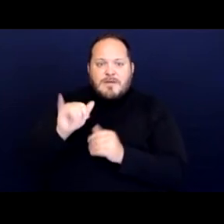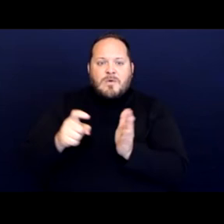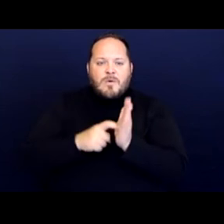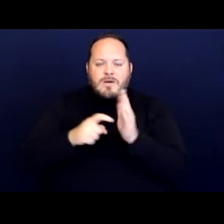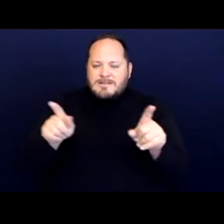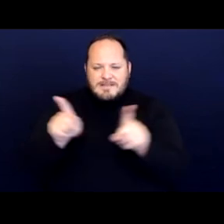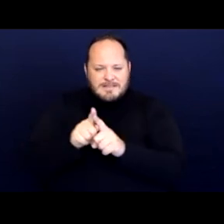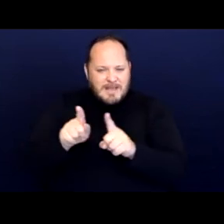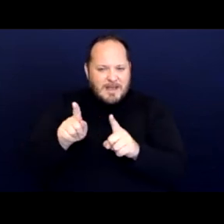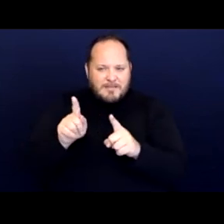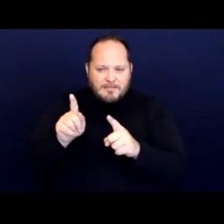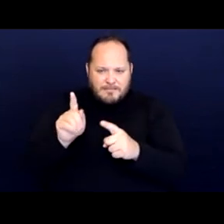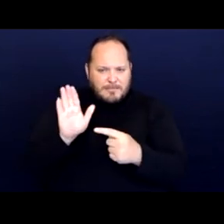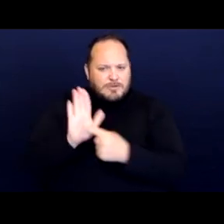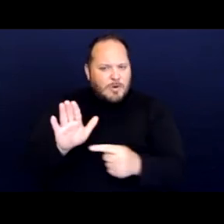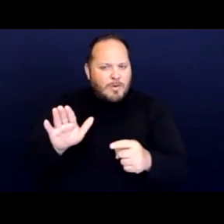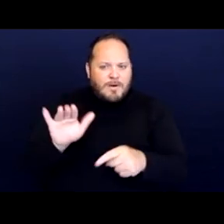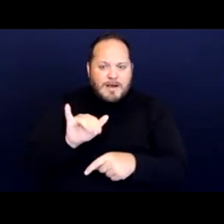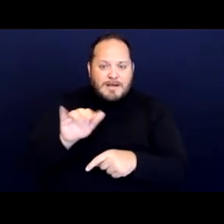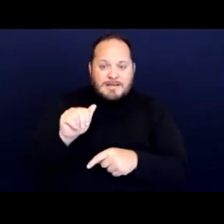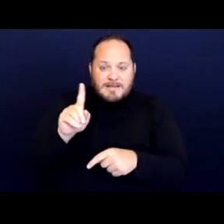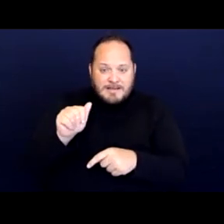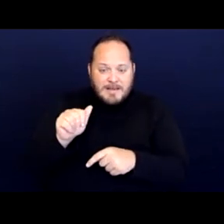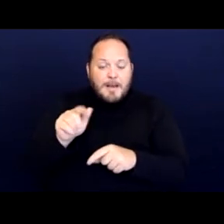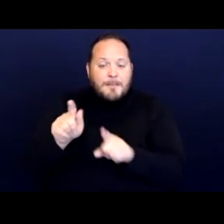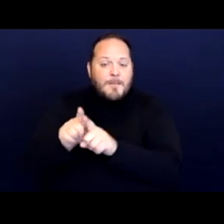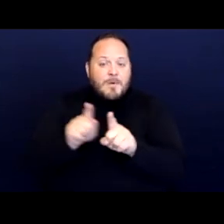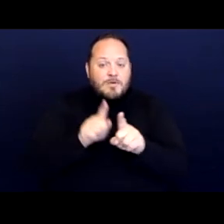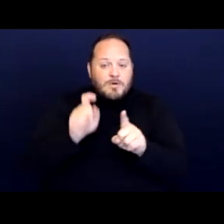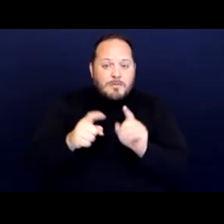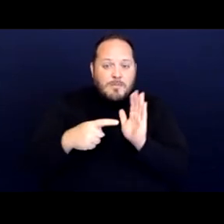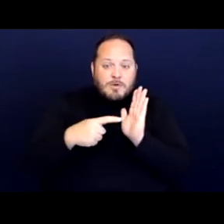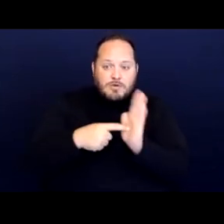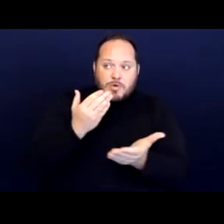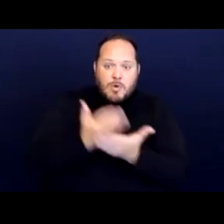but you must also show that the program providing the benefits or services